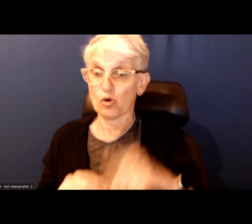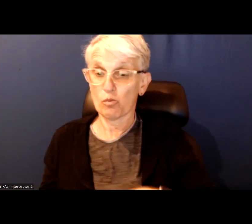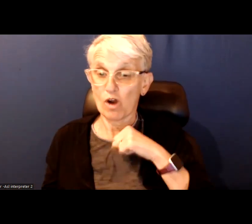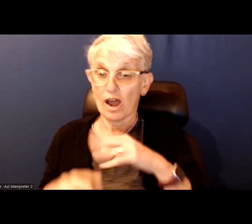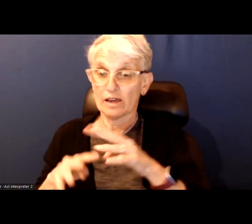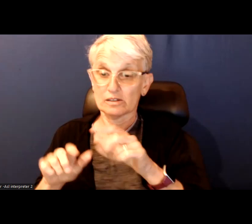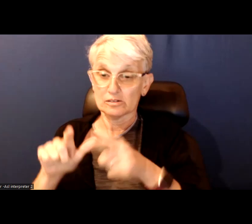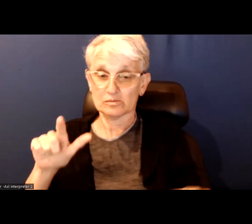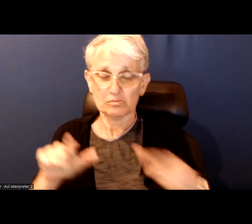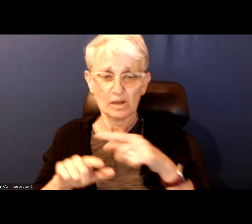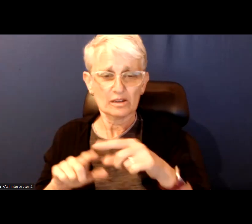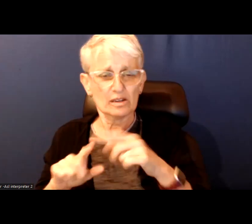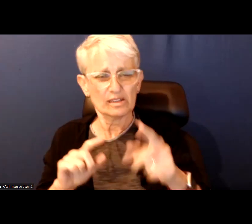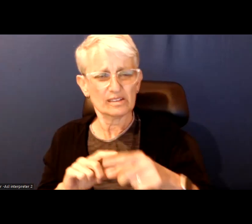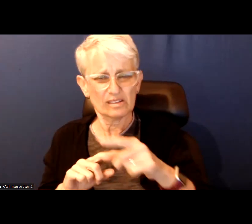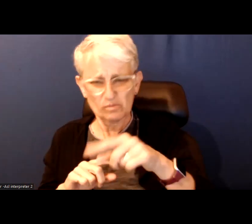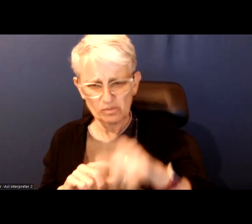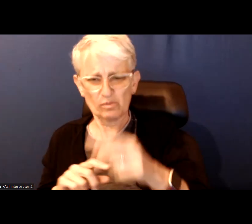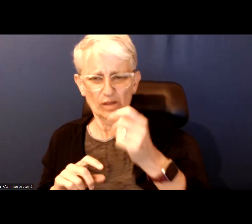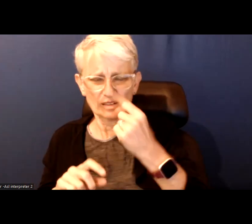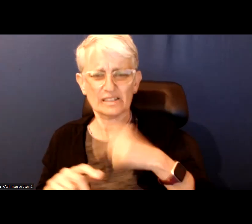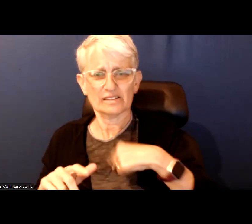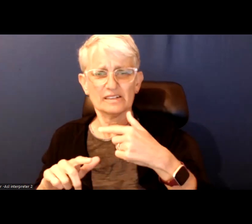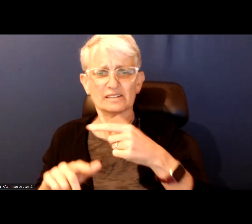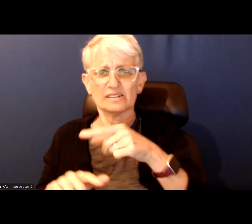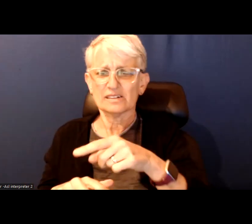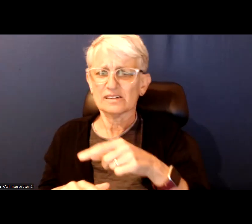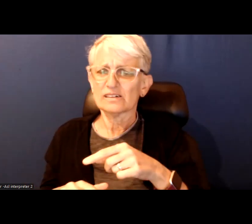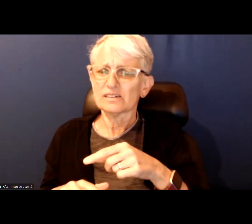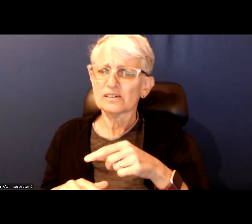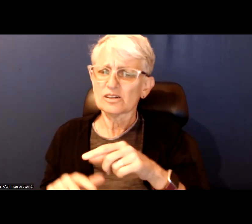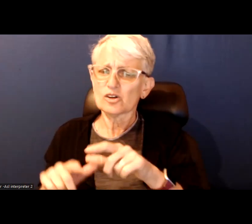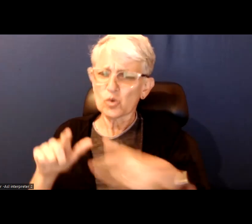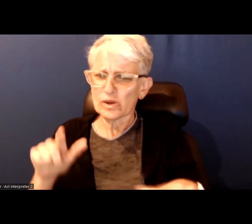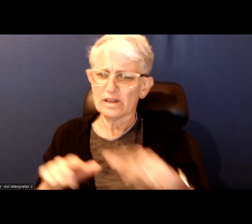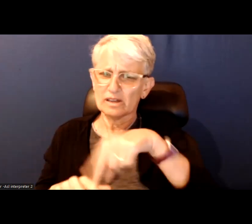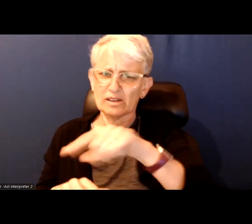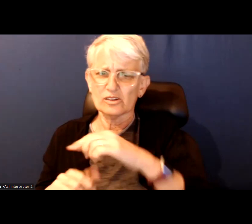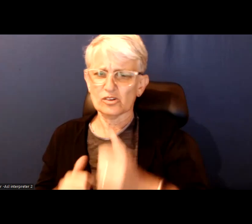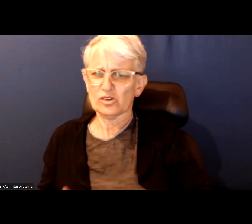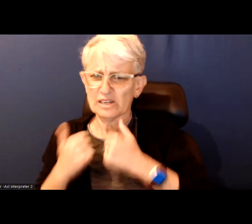mayor who understands that Queer, that live by the church and the ones that live in Malvern